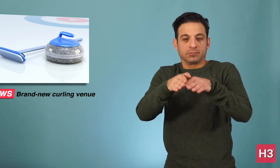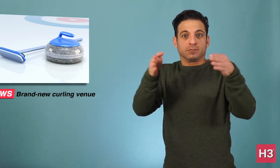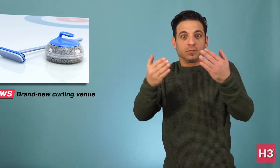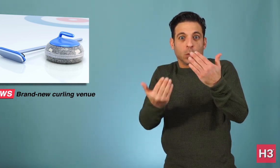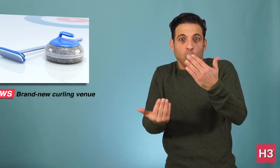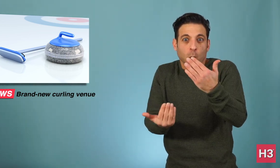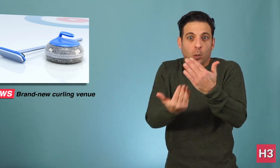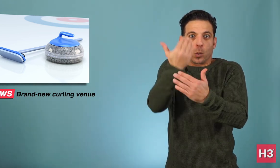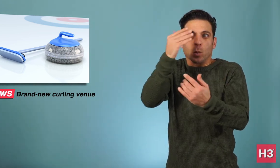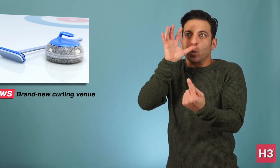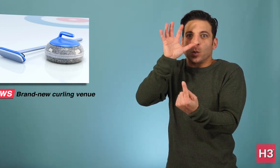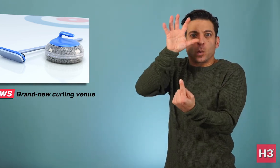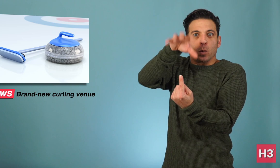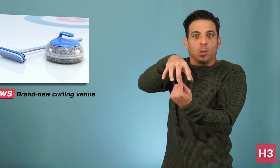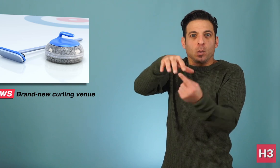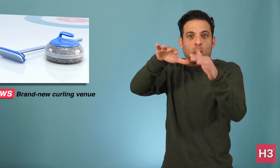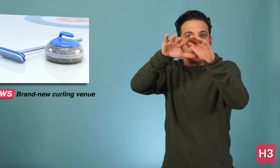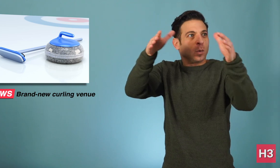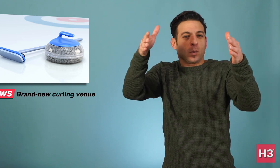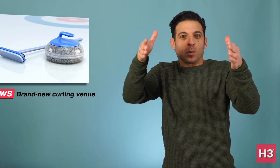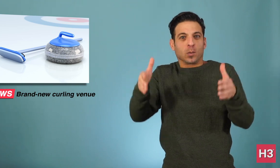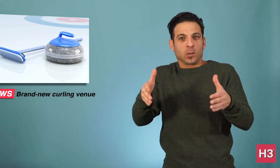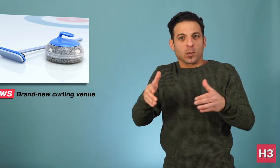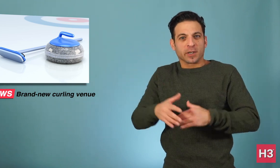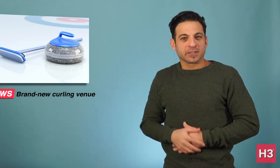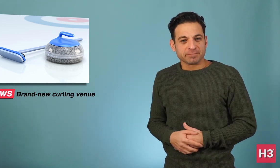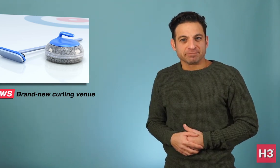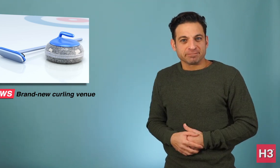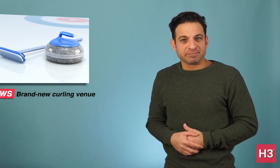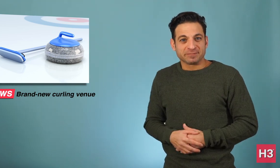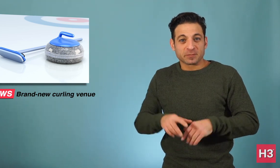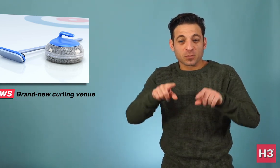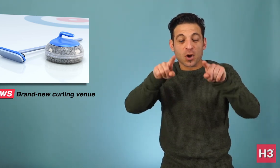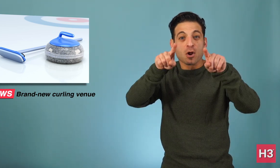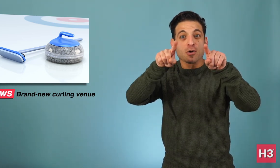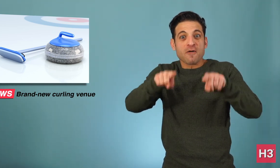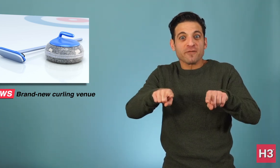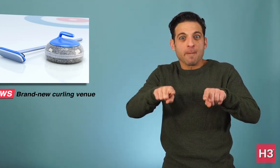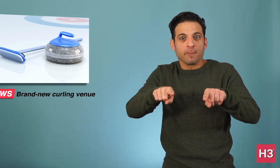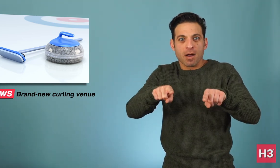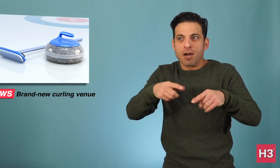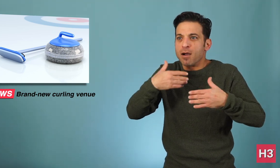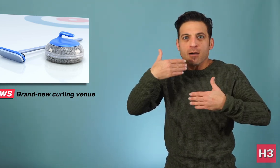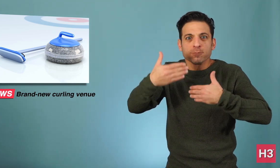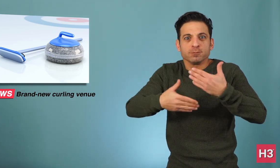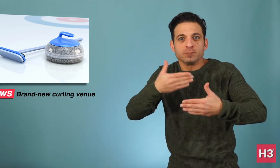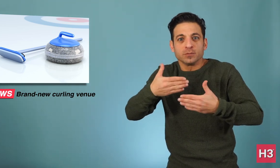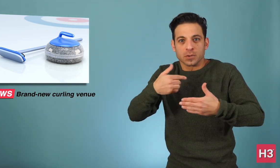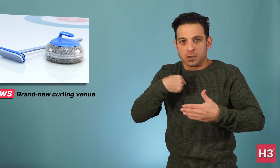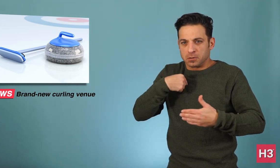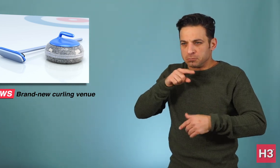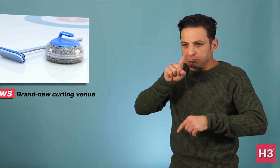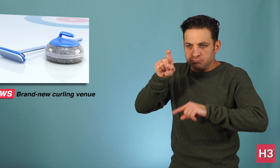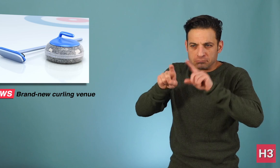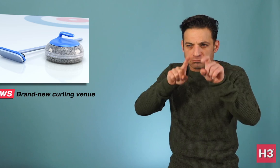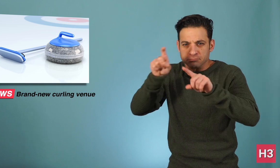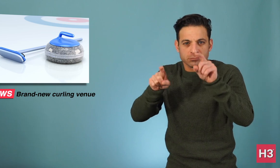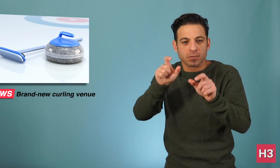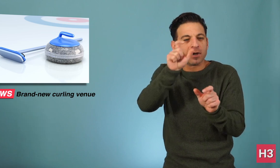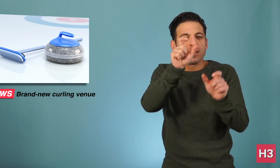brand-new curling venue was completed just recently, in November 2019. I'll find out